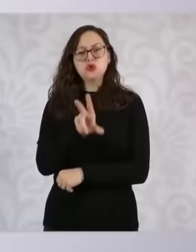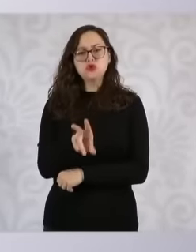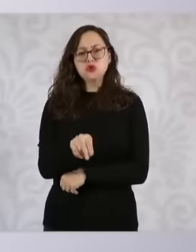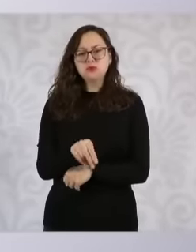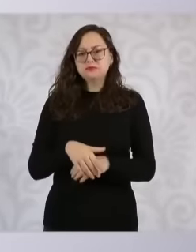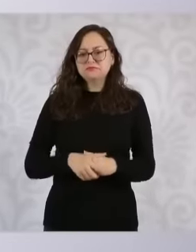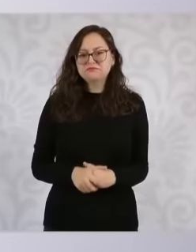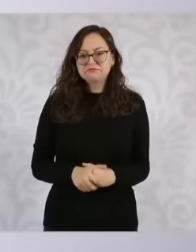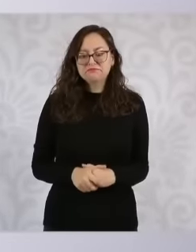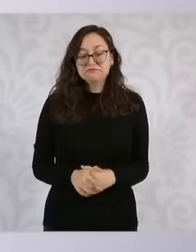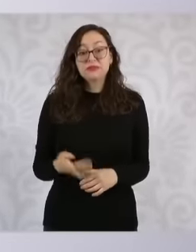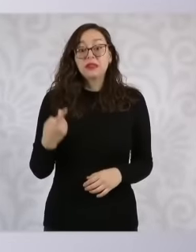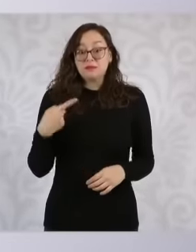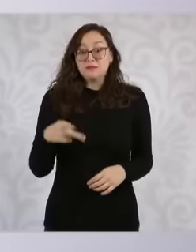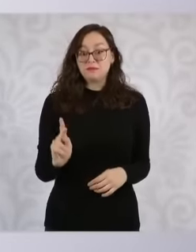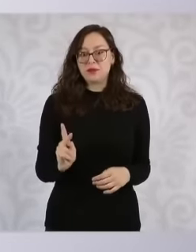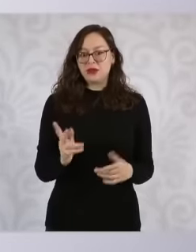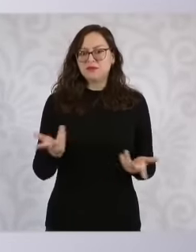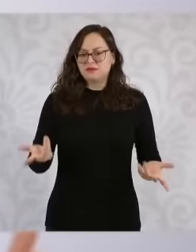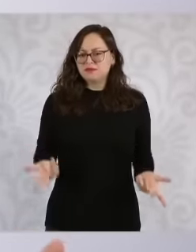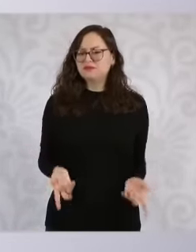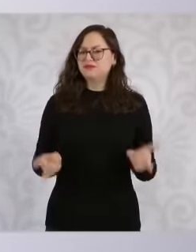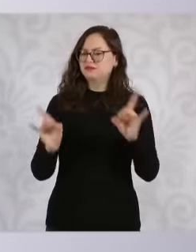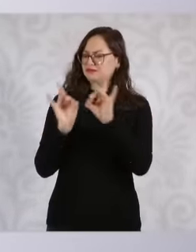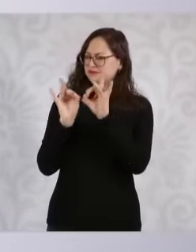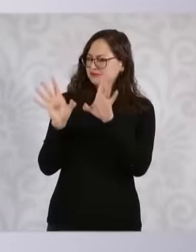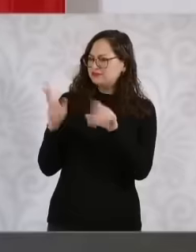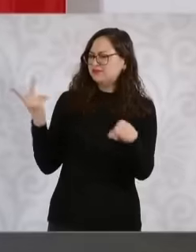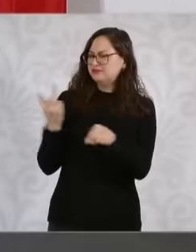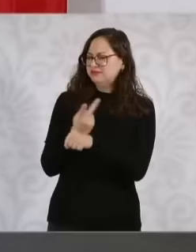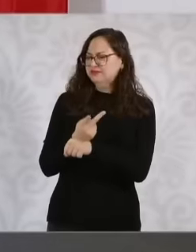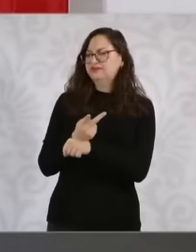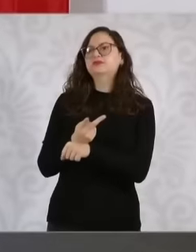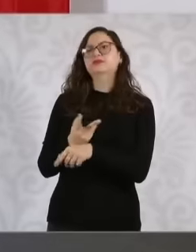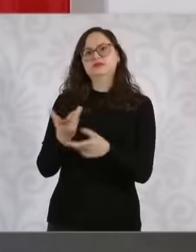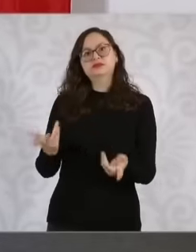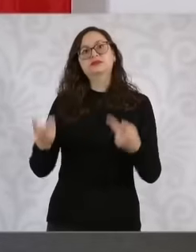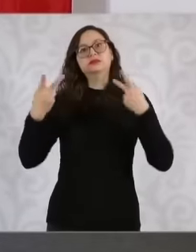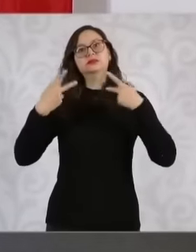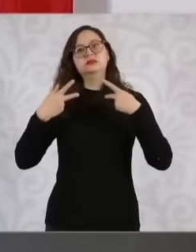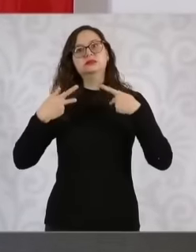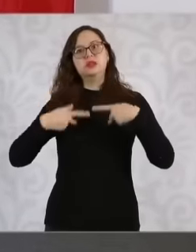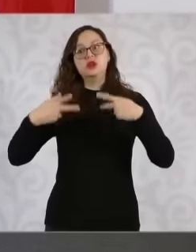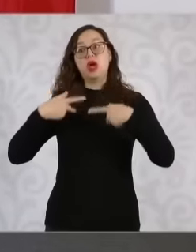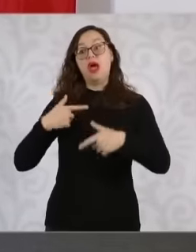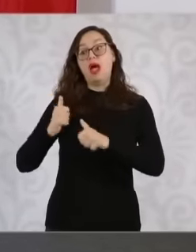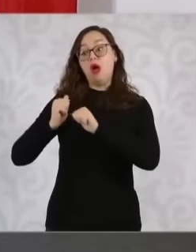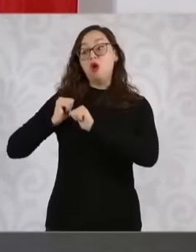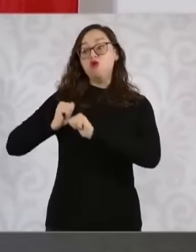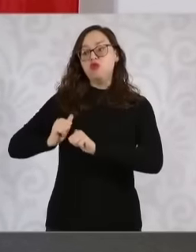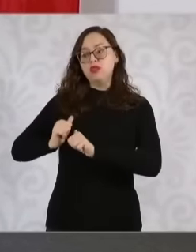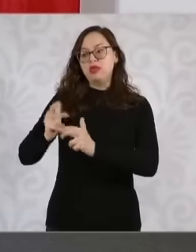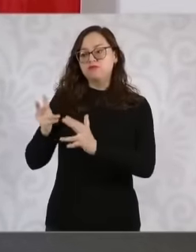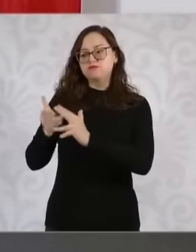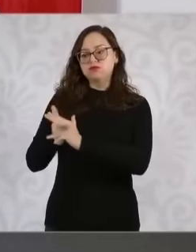the person in charge of security was murdered and now the mayor we do not want to get ahead of ourselves until we